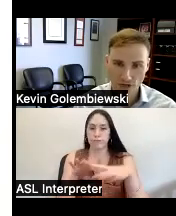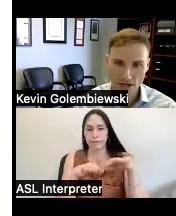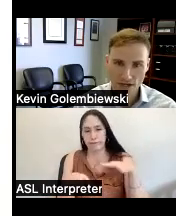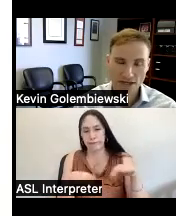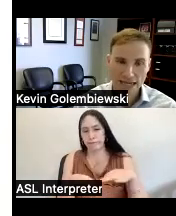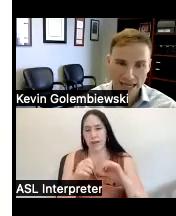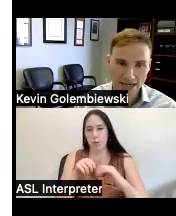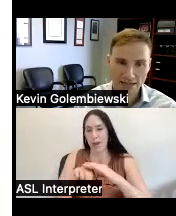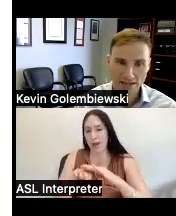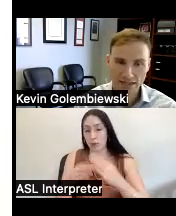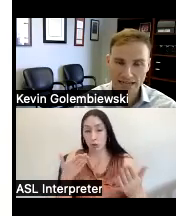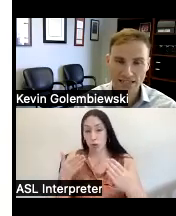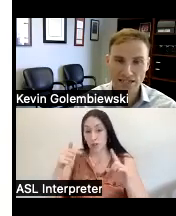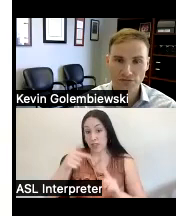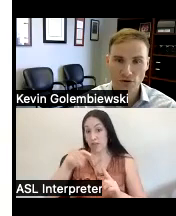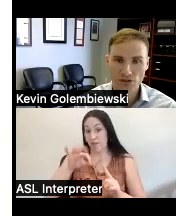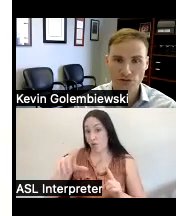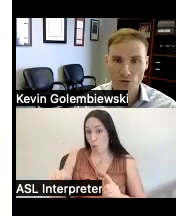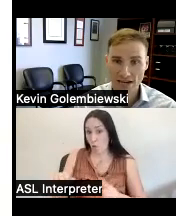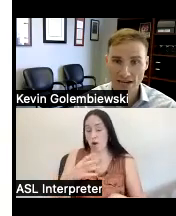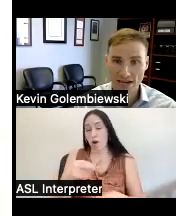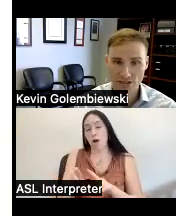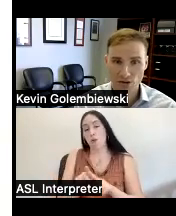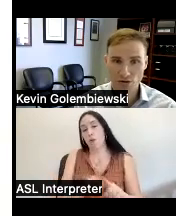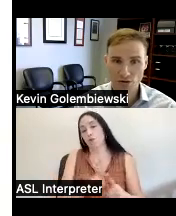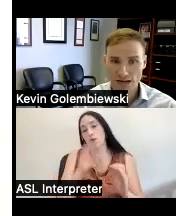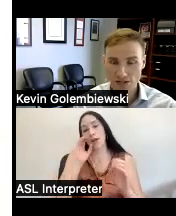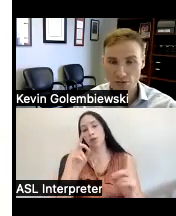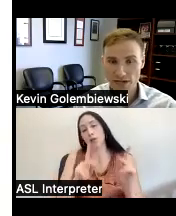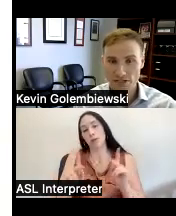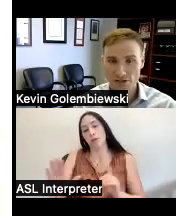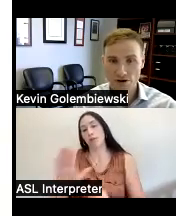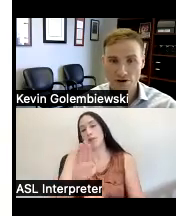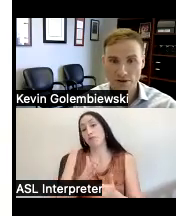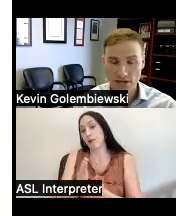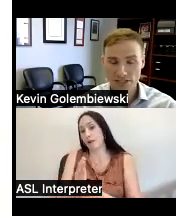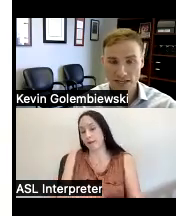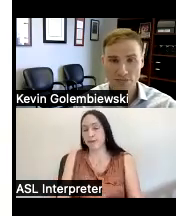Florida and it educates folks on their rights and so I just want to make sure I mention that